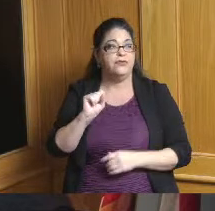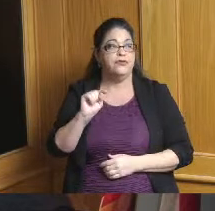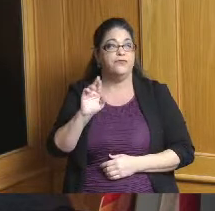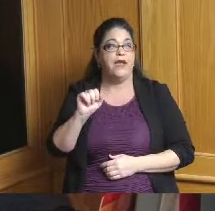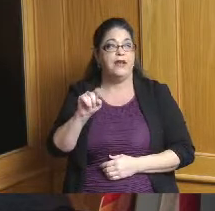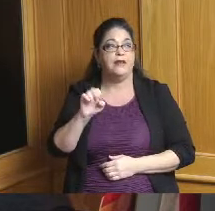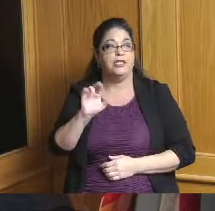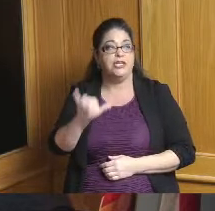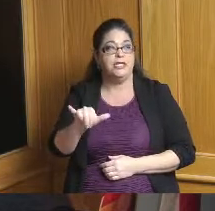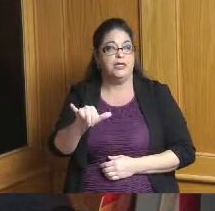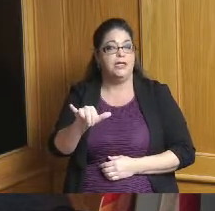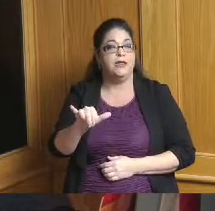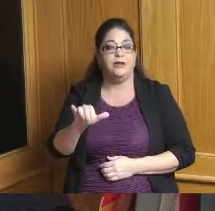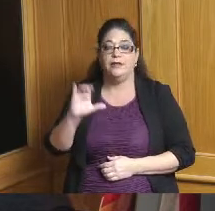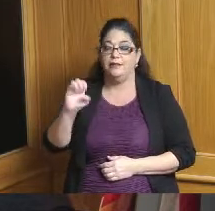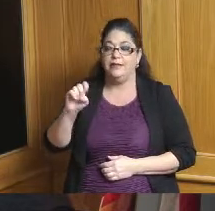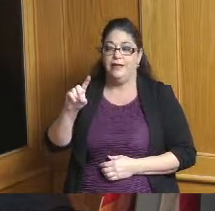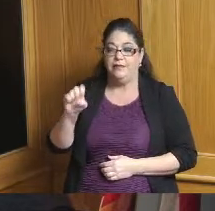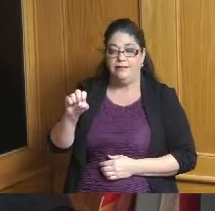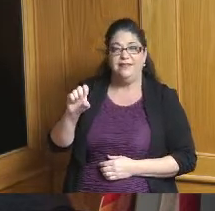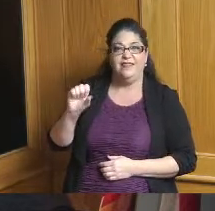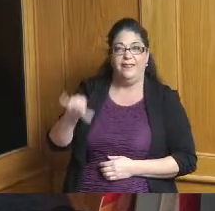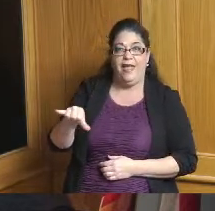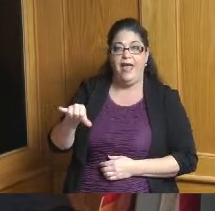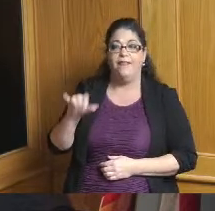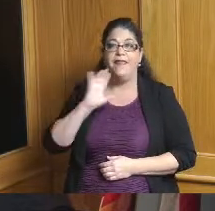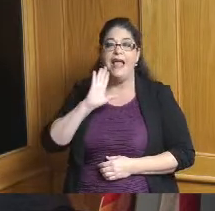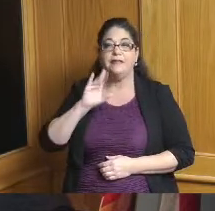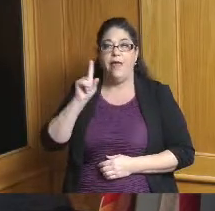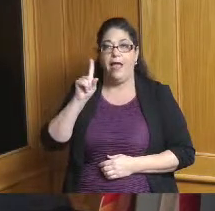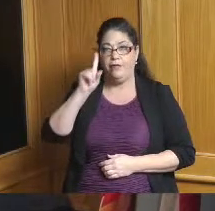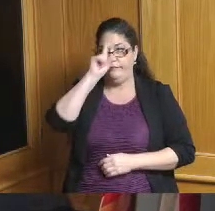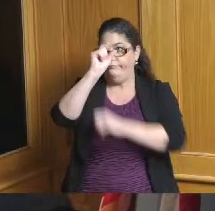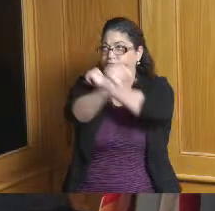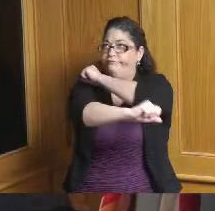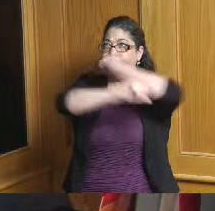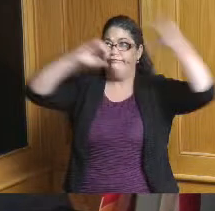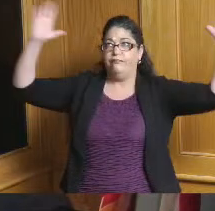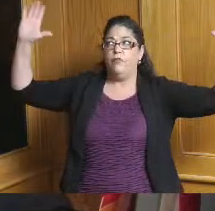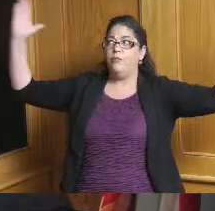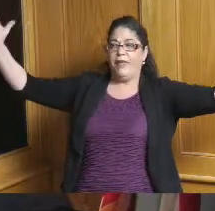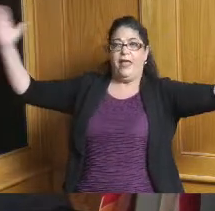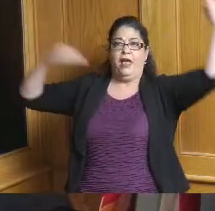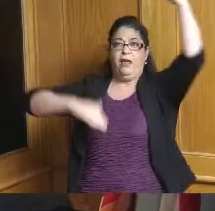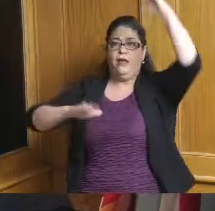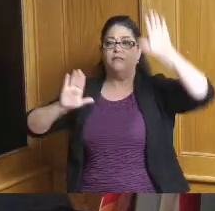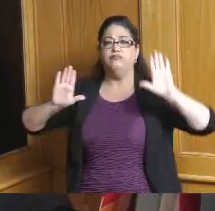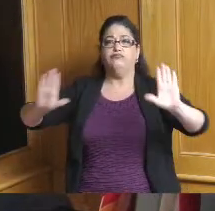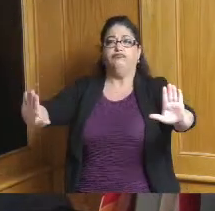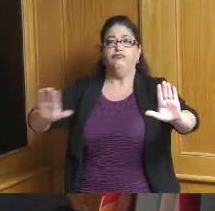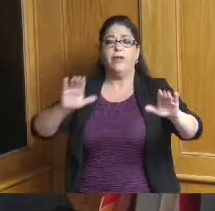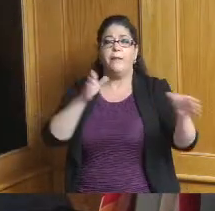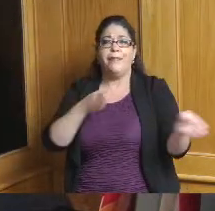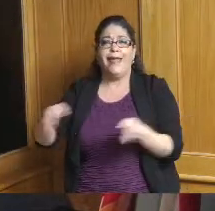so we have the CEDS as this master plan if you will but on an annual basis what we'd like to do